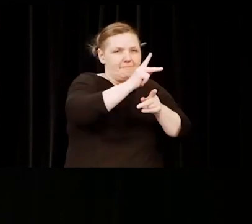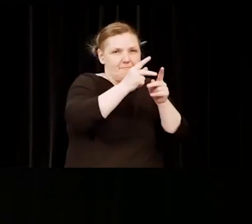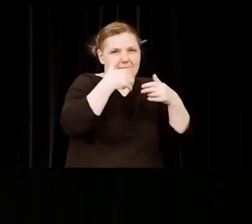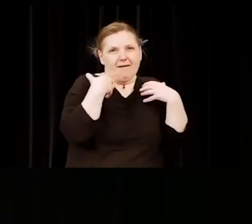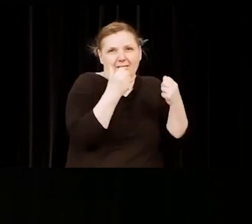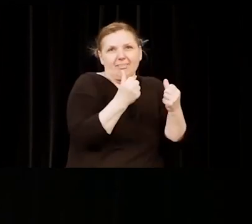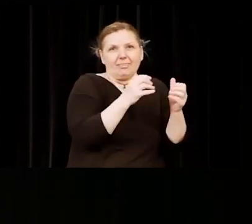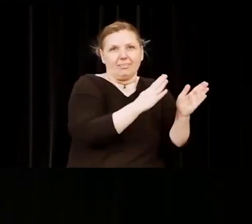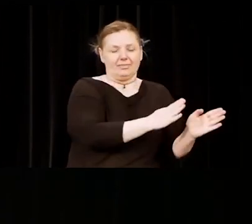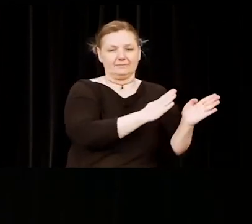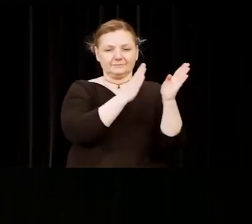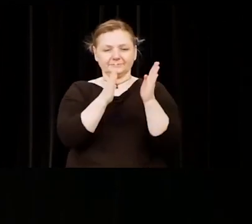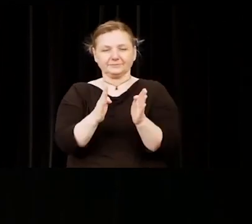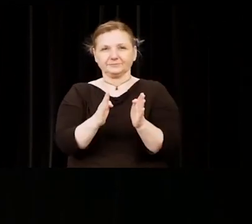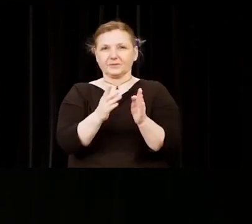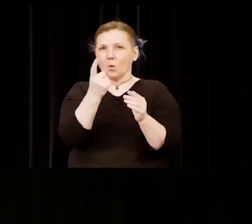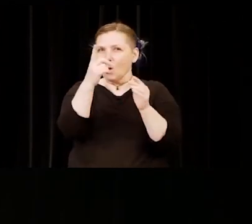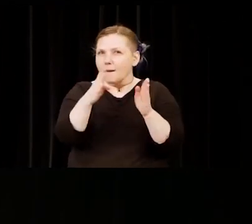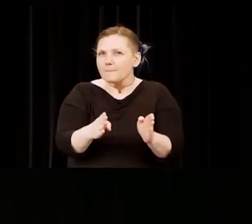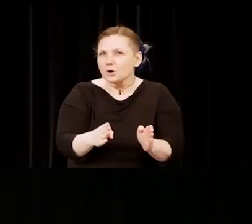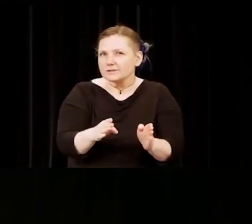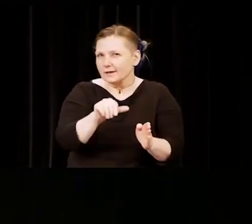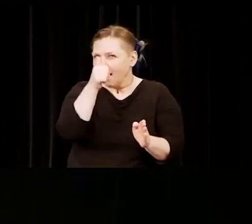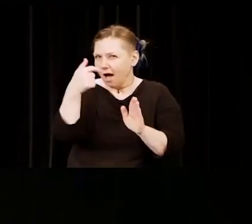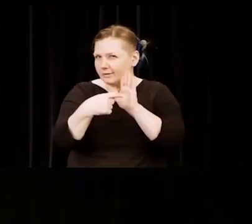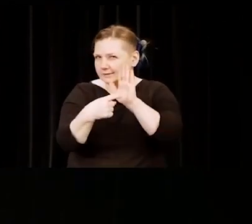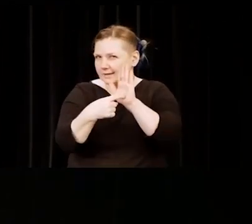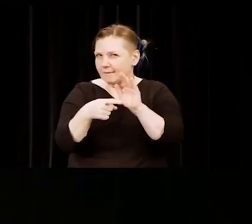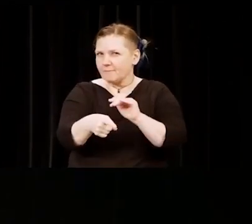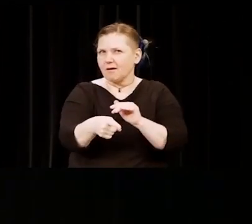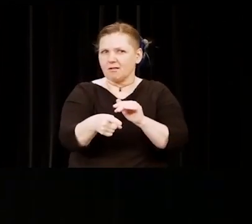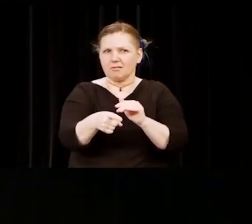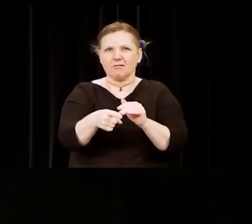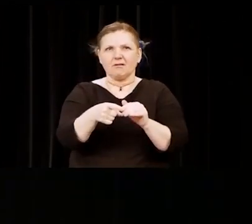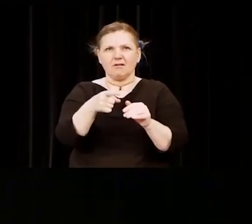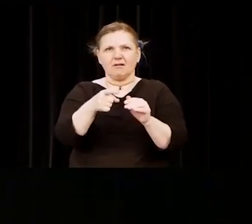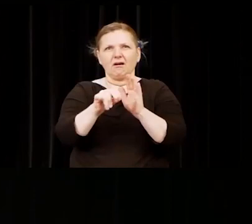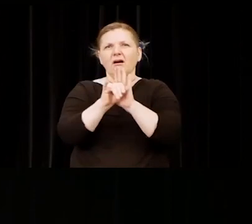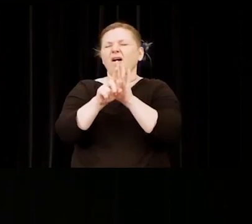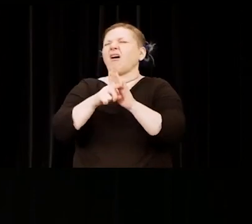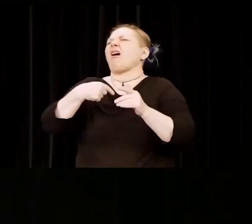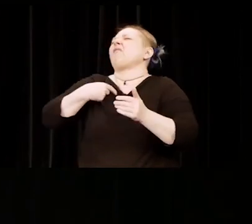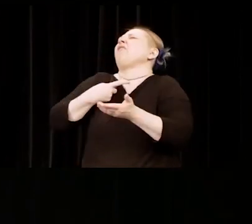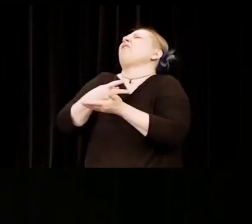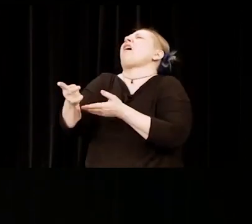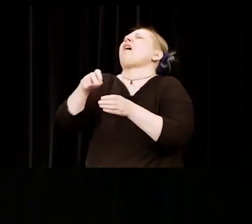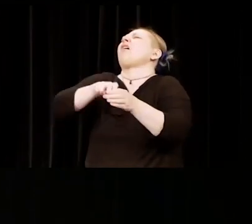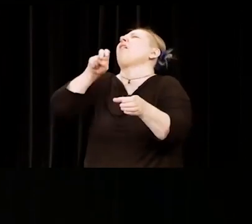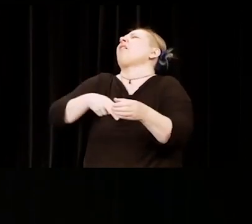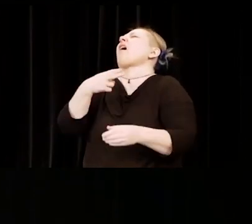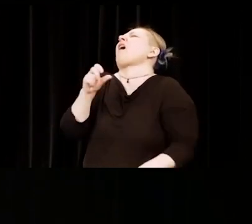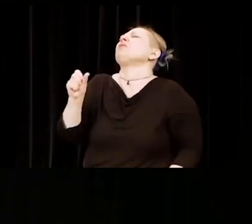out of high school," David Gruel, Class of 1991, worked two jobs while attending HCC